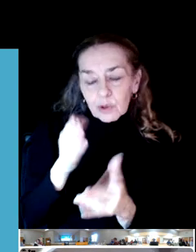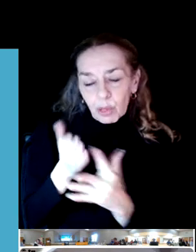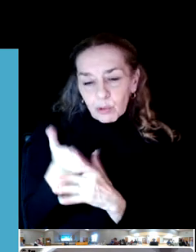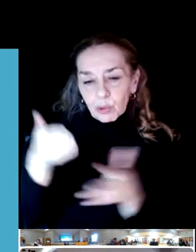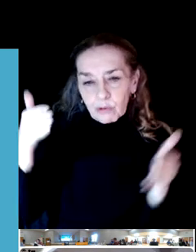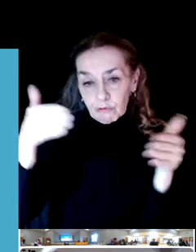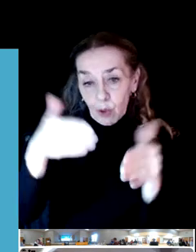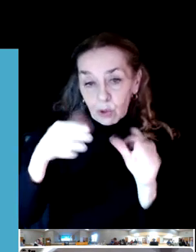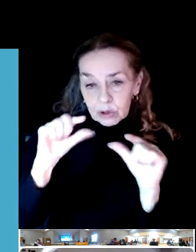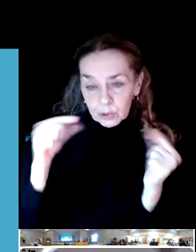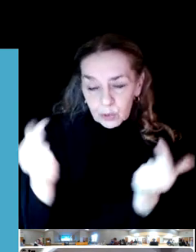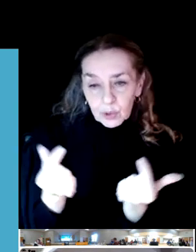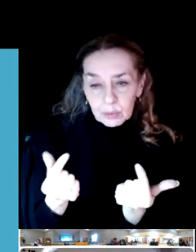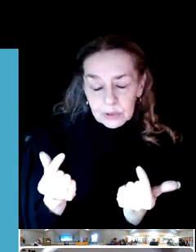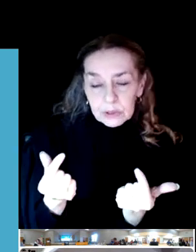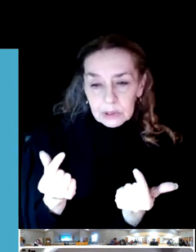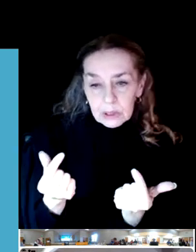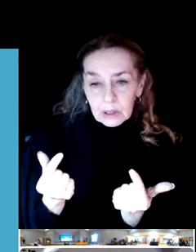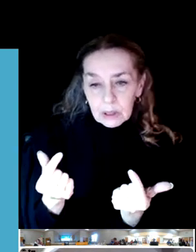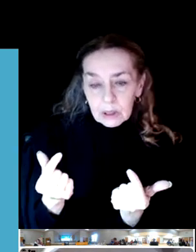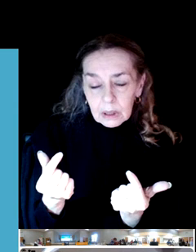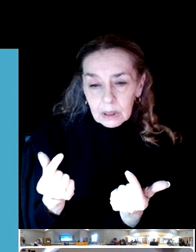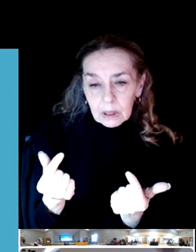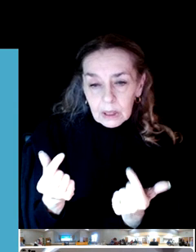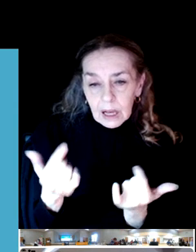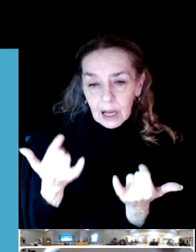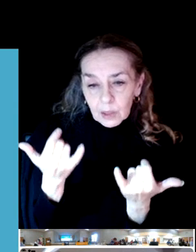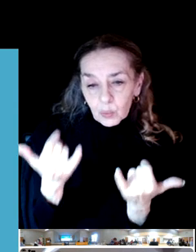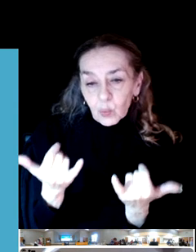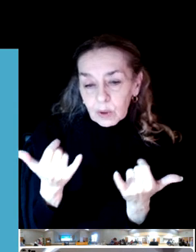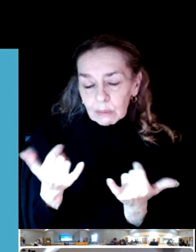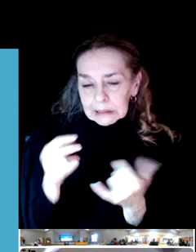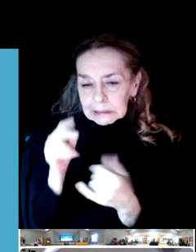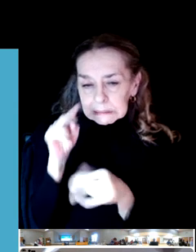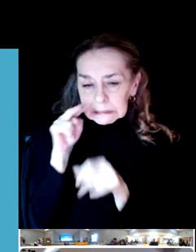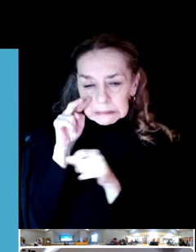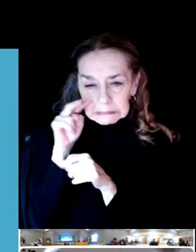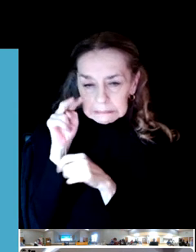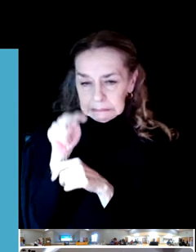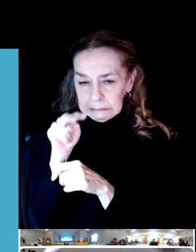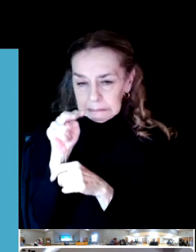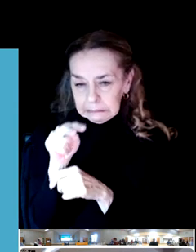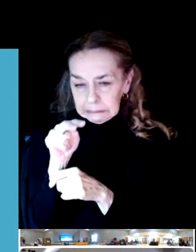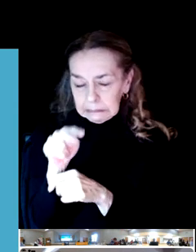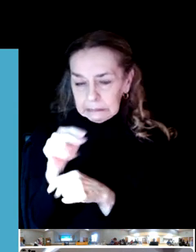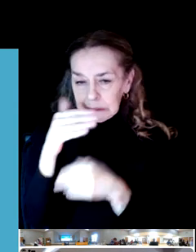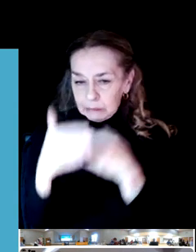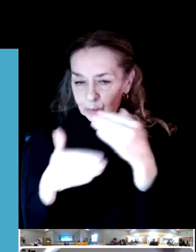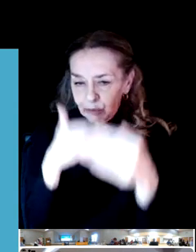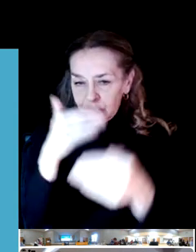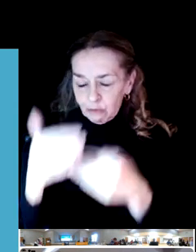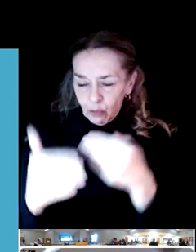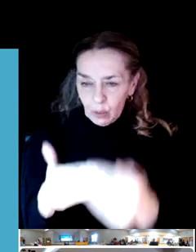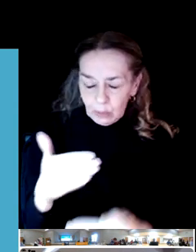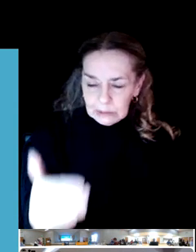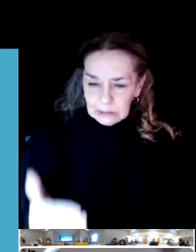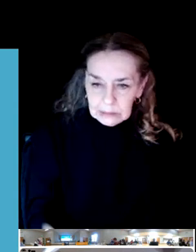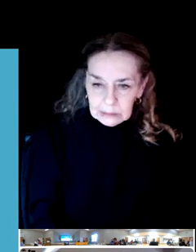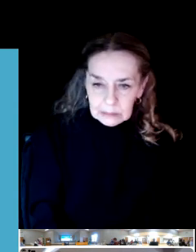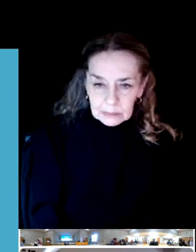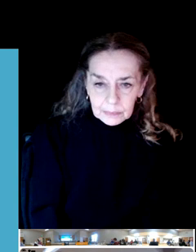It is something we'll definitely keep our eye on.